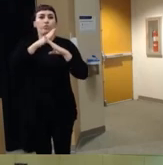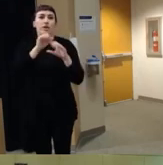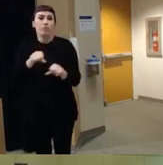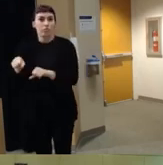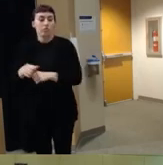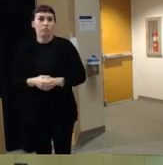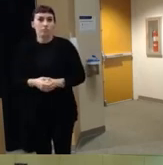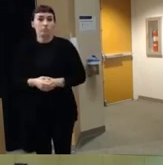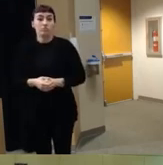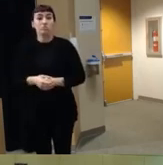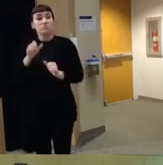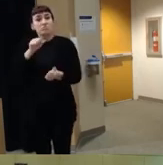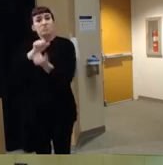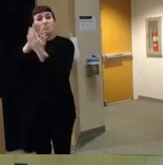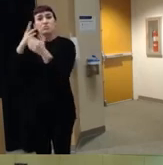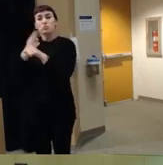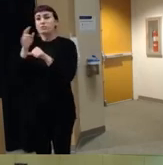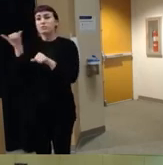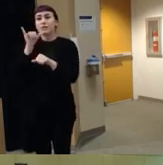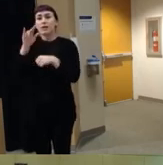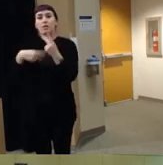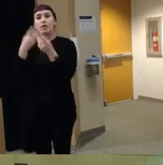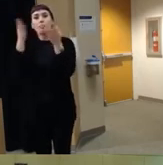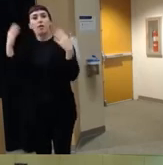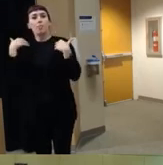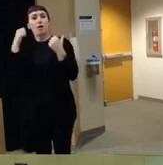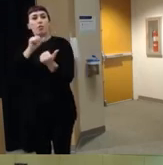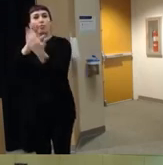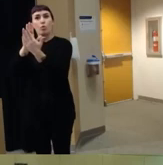and that we can address them using the same kind of public health approach that we use for other